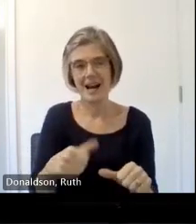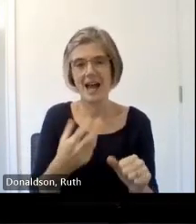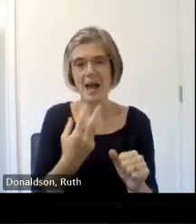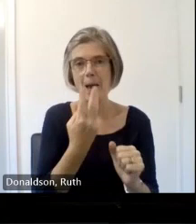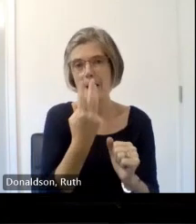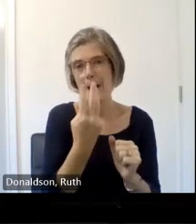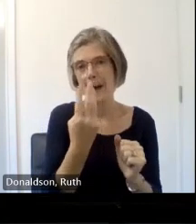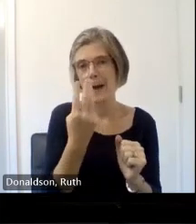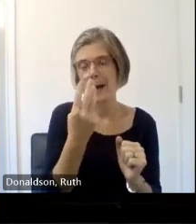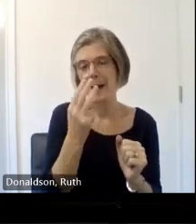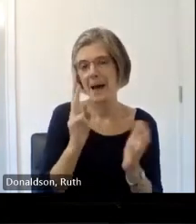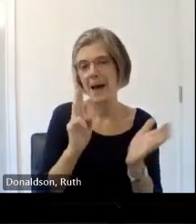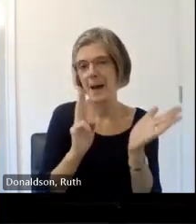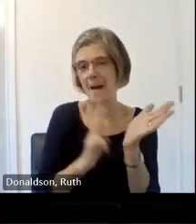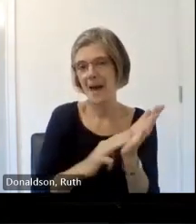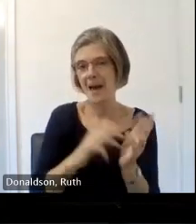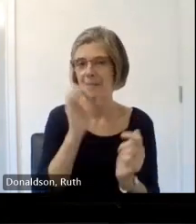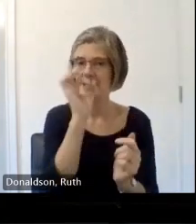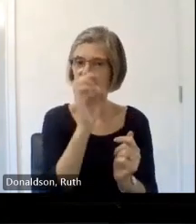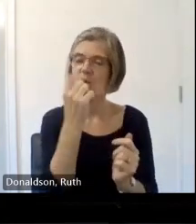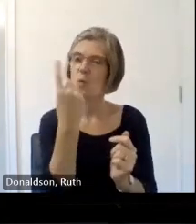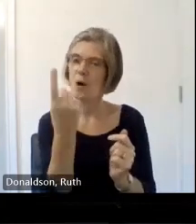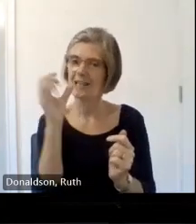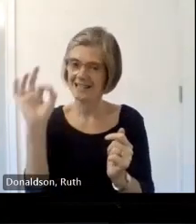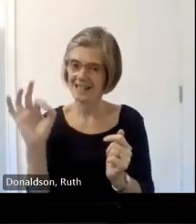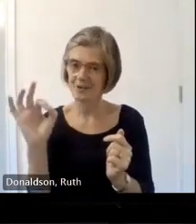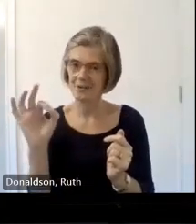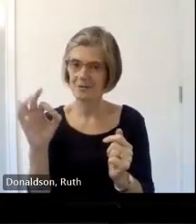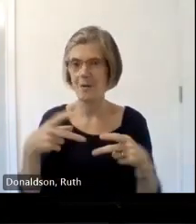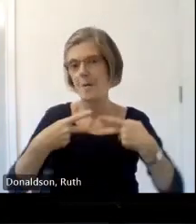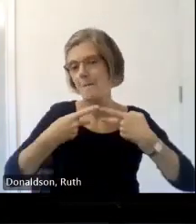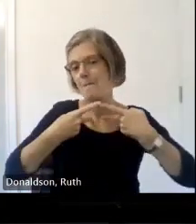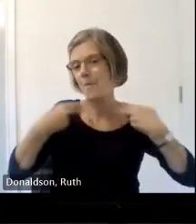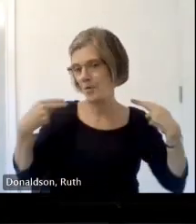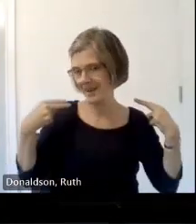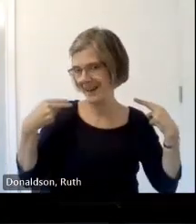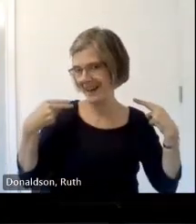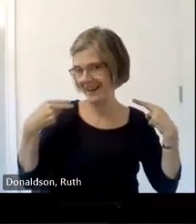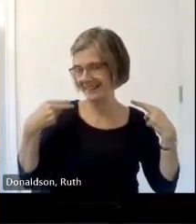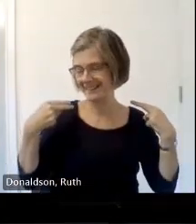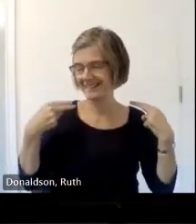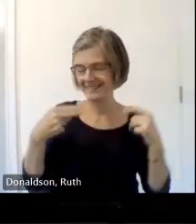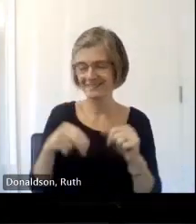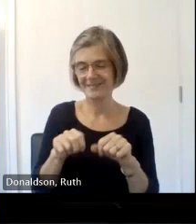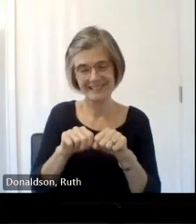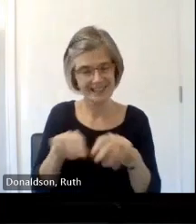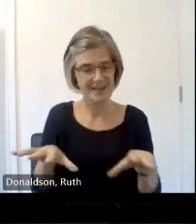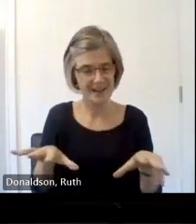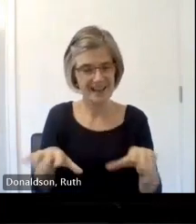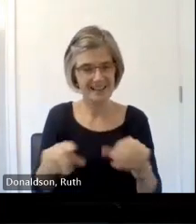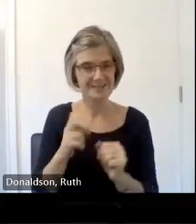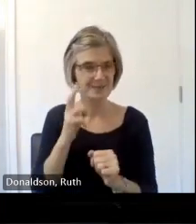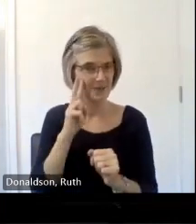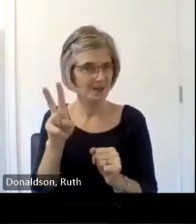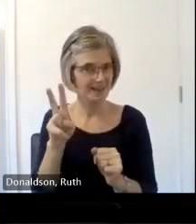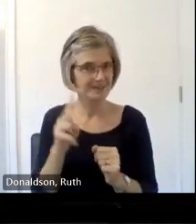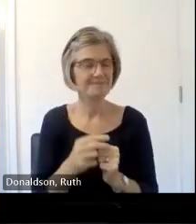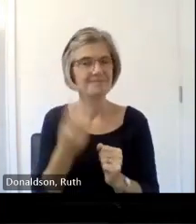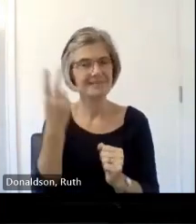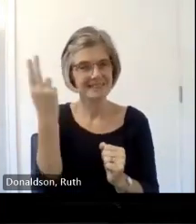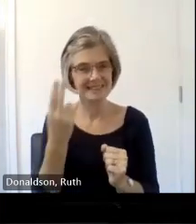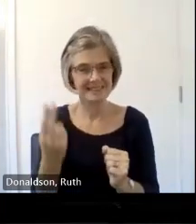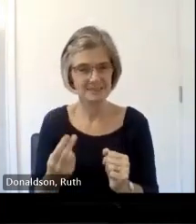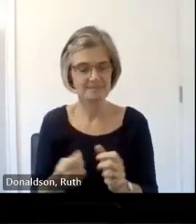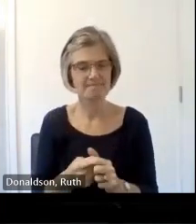as it's known in the index the B tie um we very often talk about Bishop sonil built this Castle